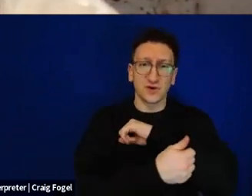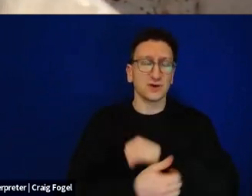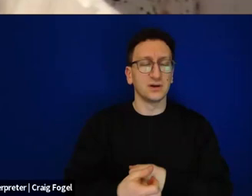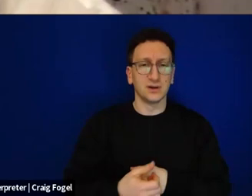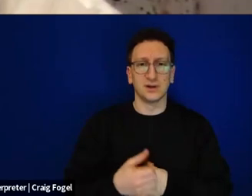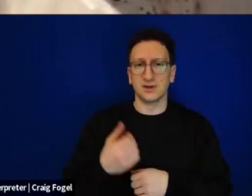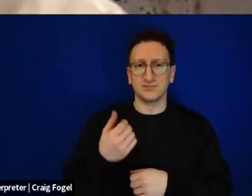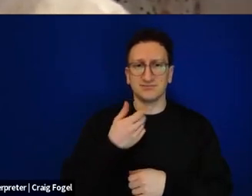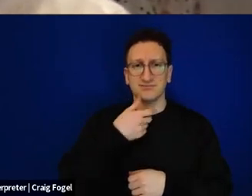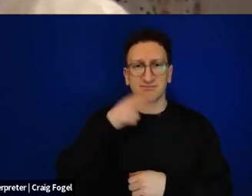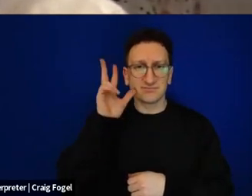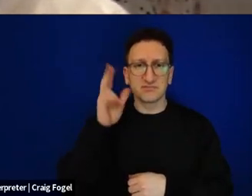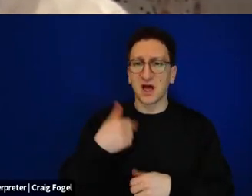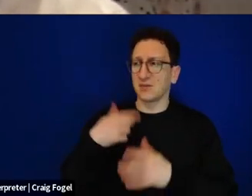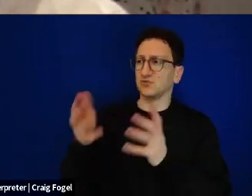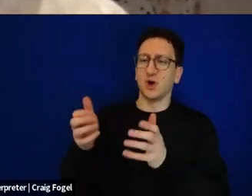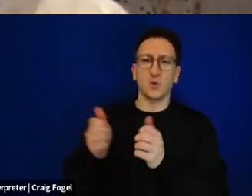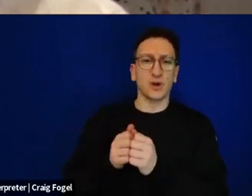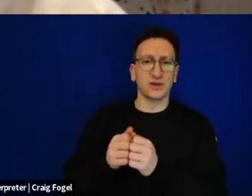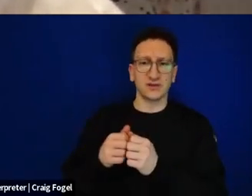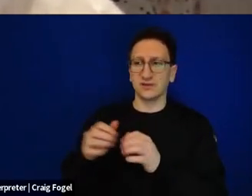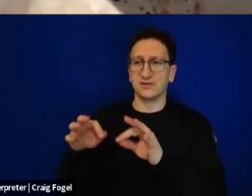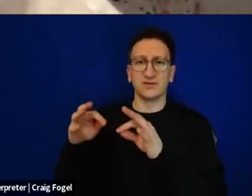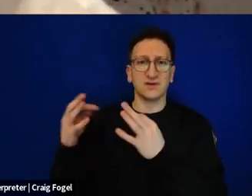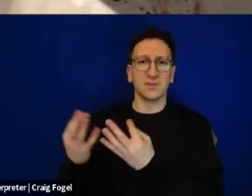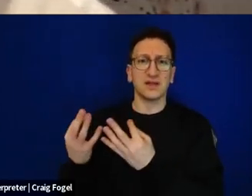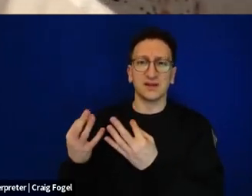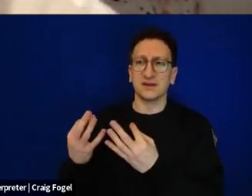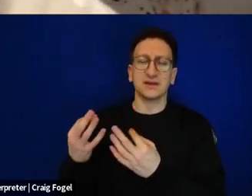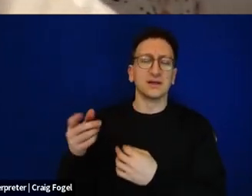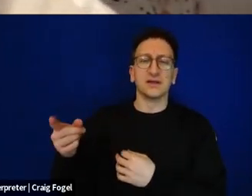and they said, we don't want anyone to put an empty chair around their Seder table.